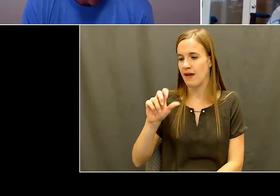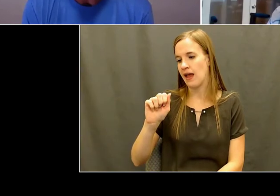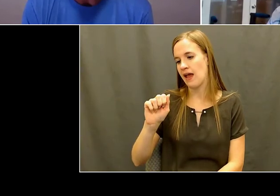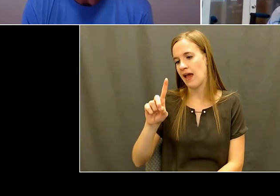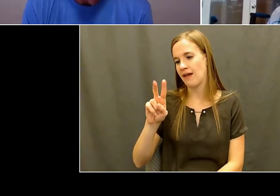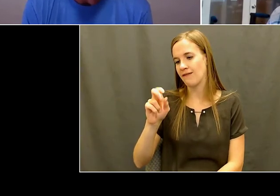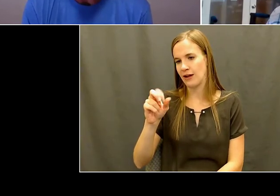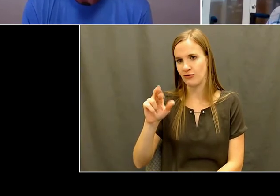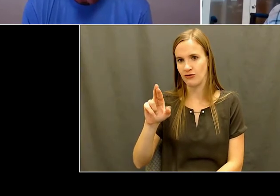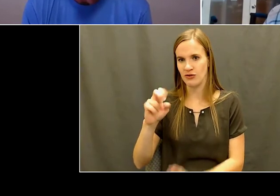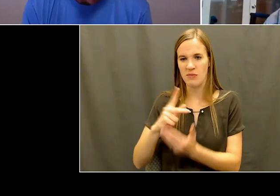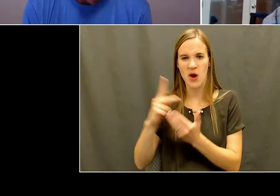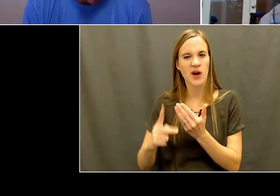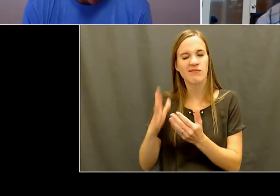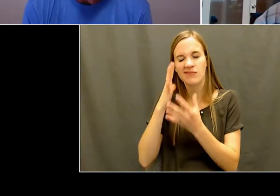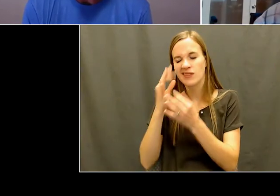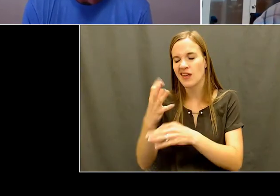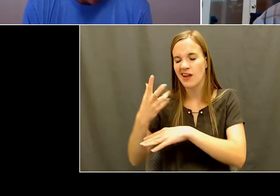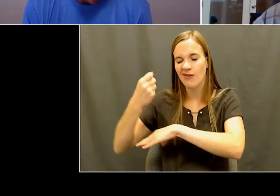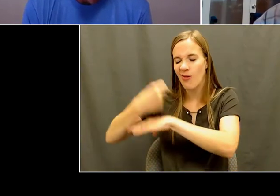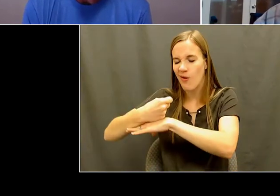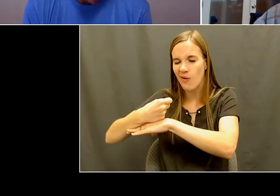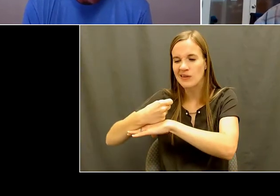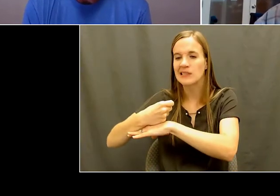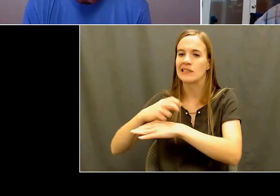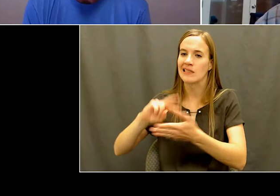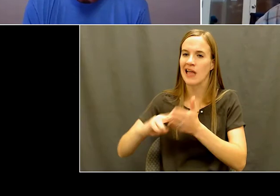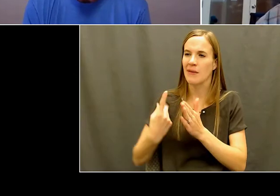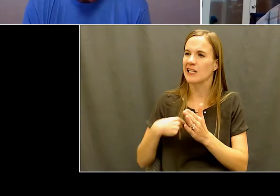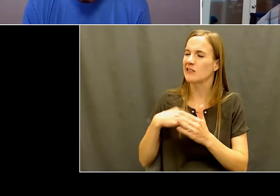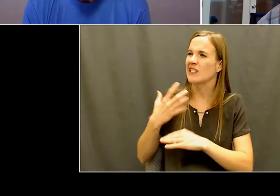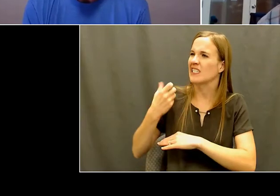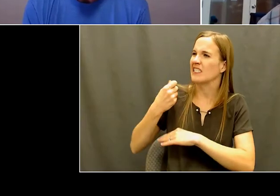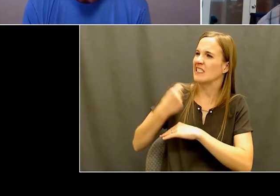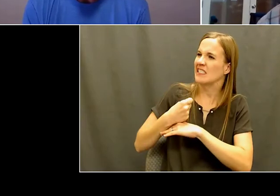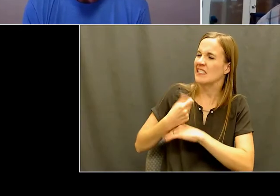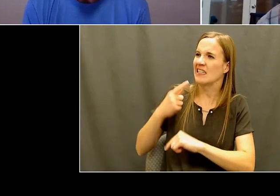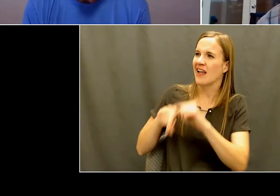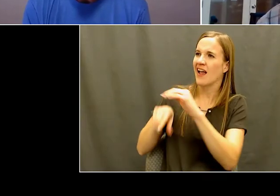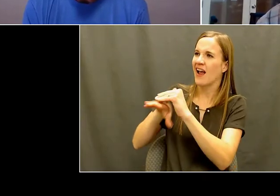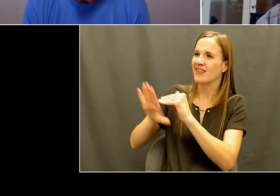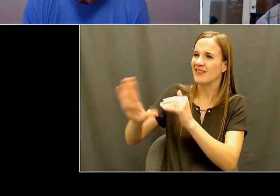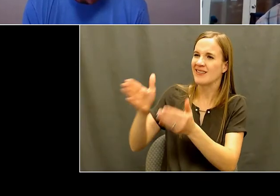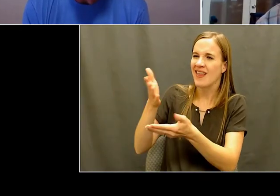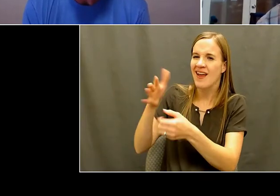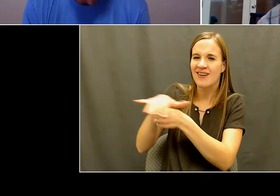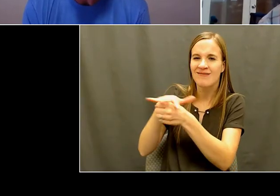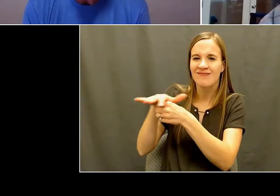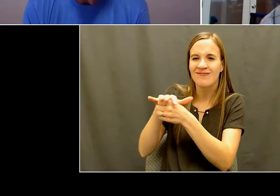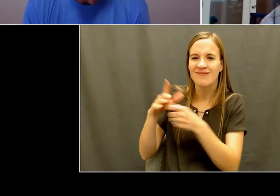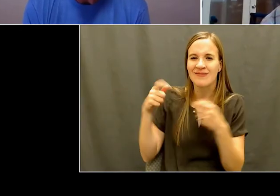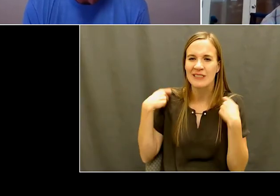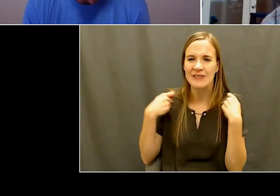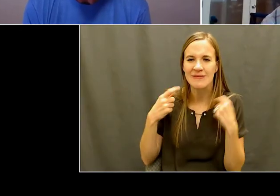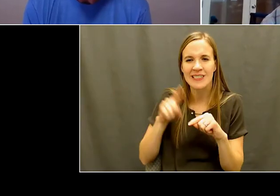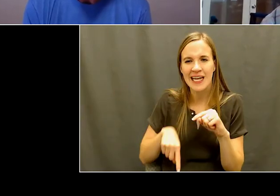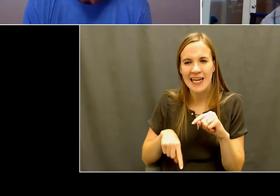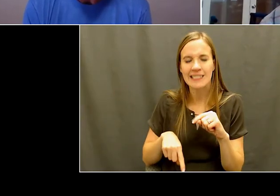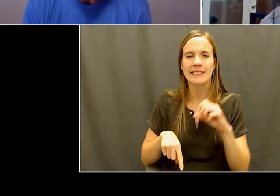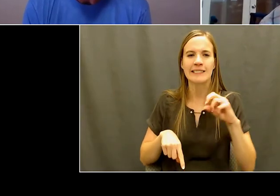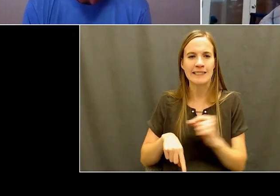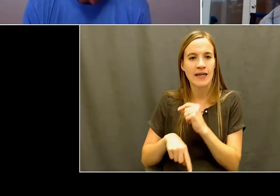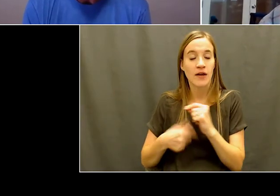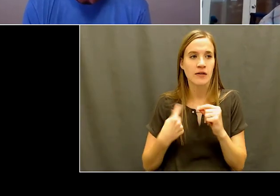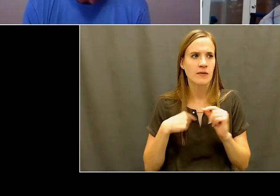space and that led us to, to Parks and Rec. And a gal by